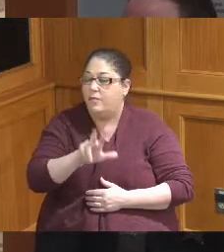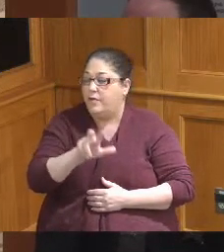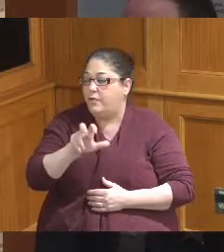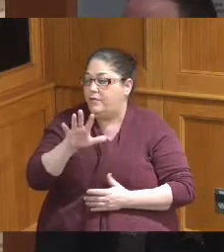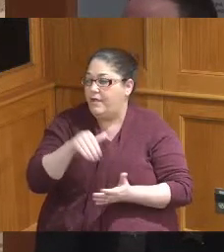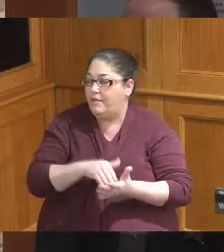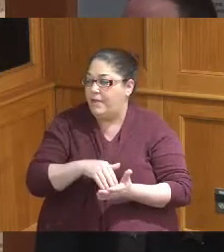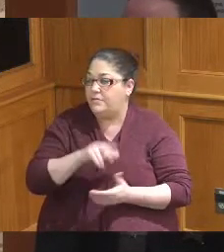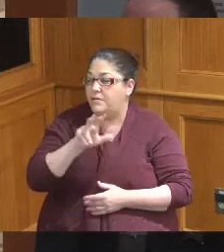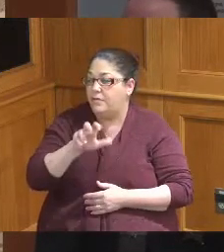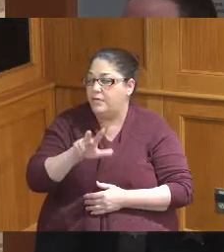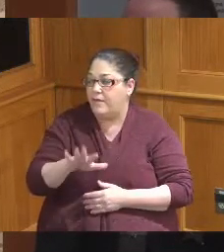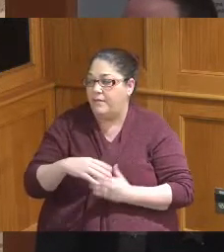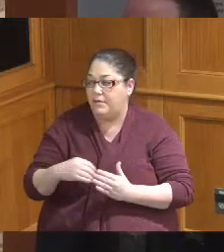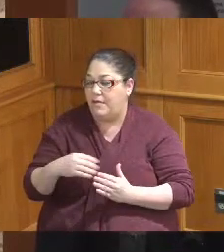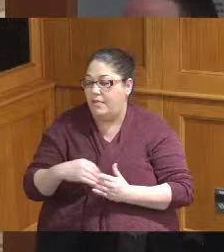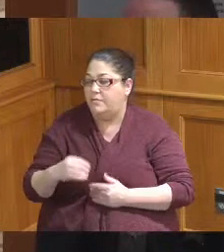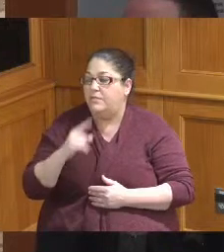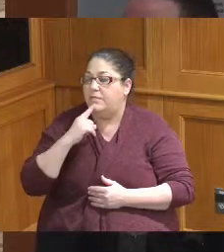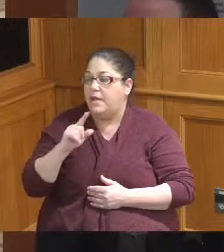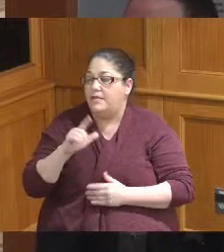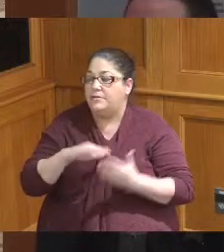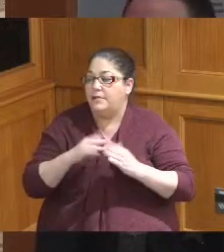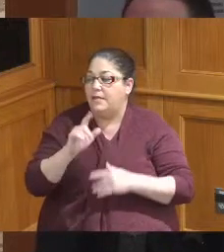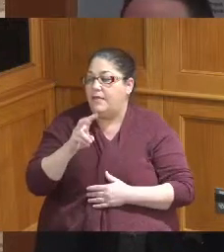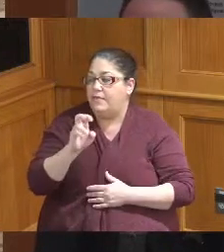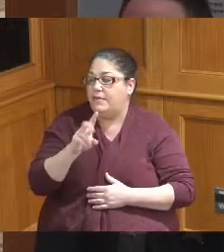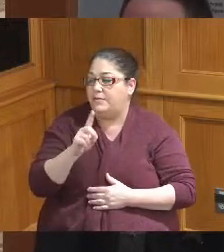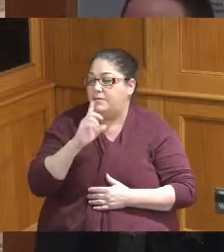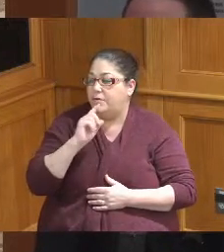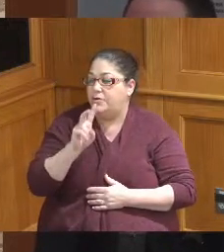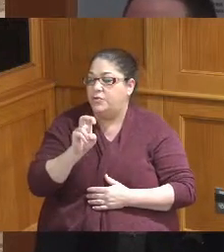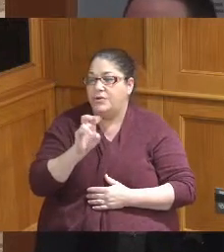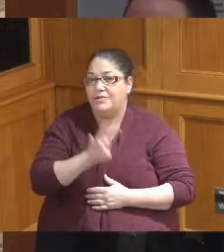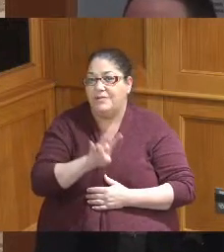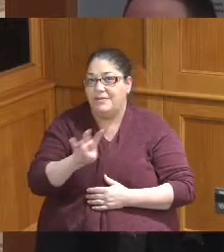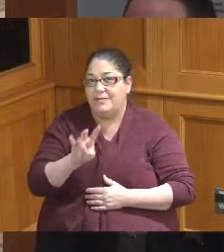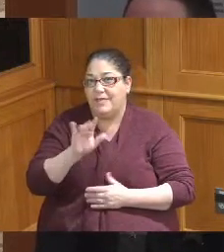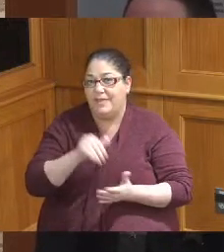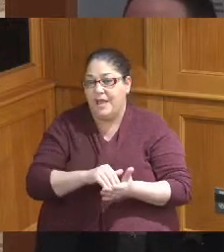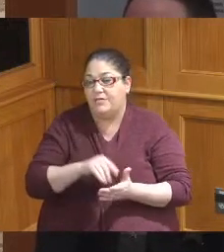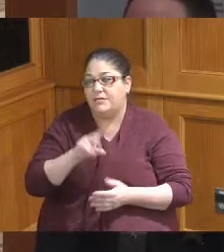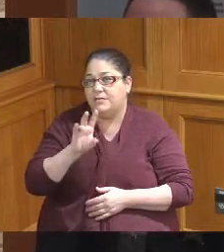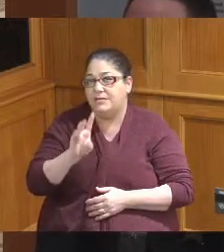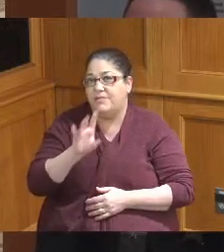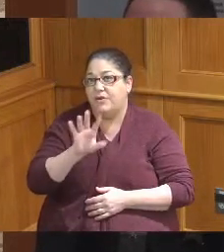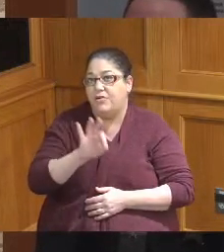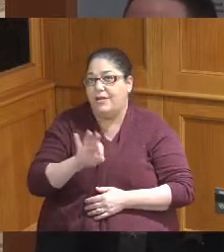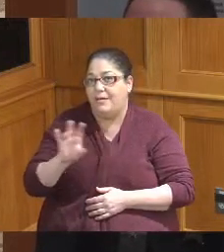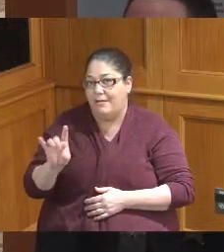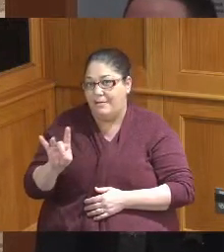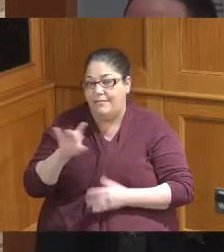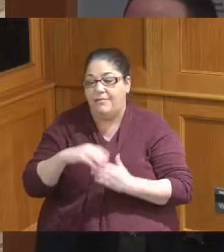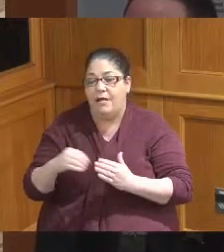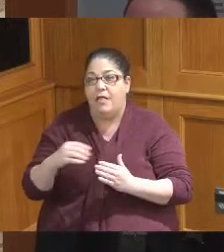grant that was applied for by the city of Loveland for 277,598 Hamilton County Engineers funds out of